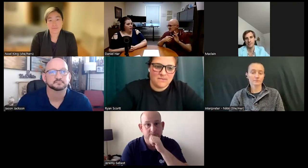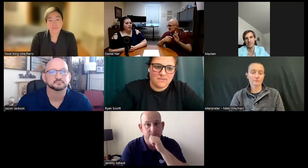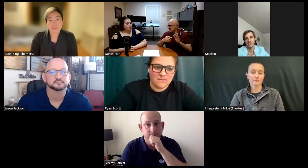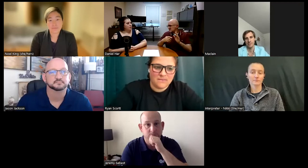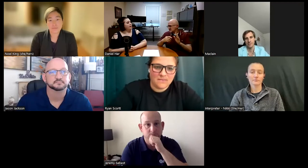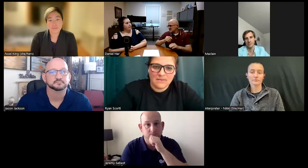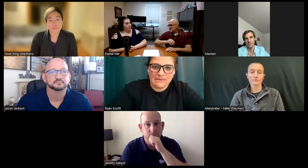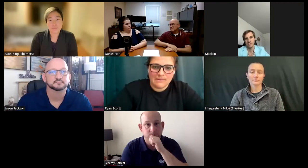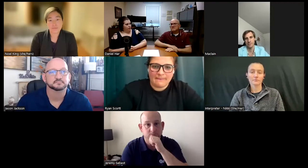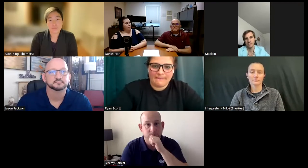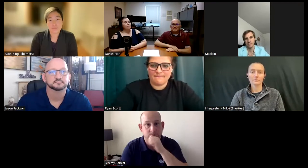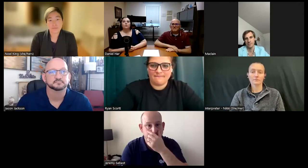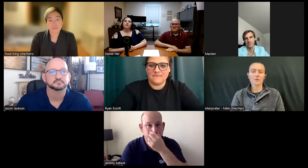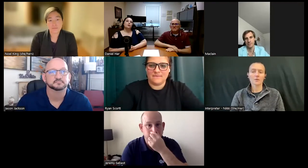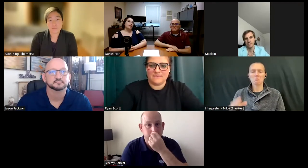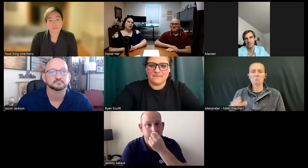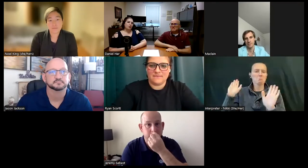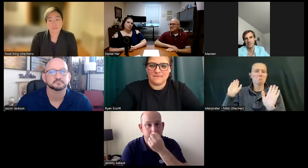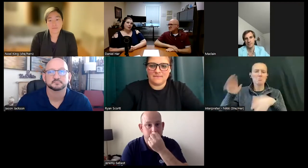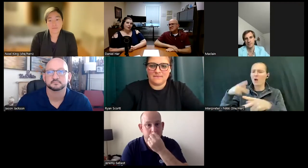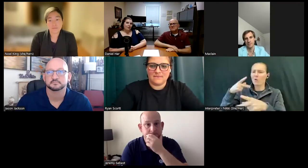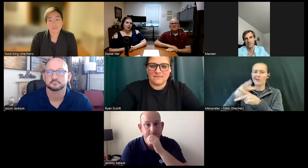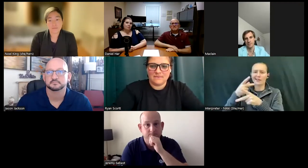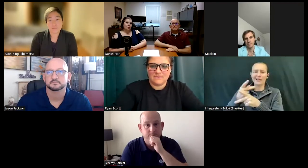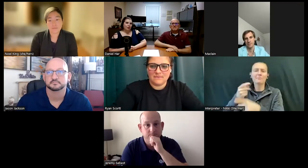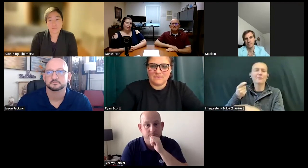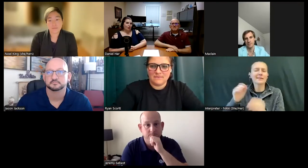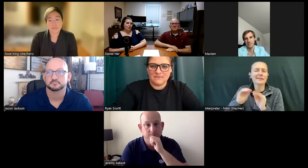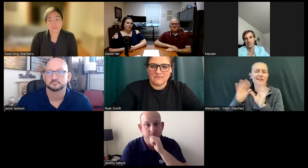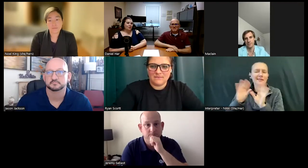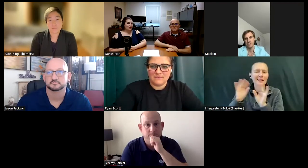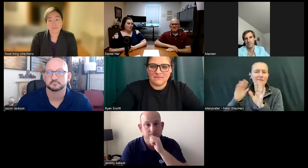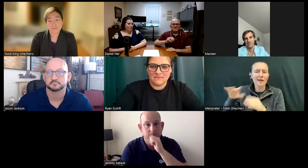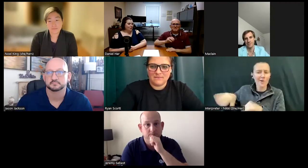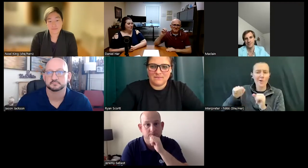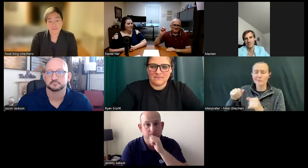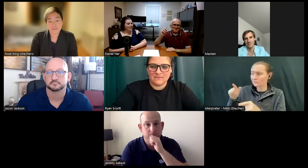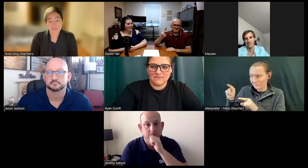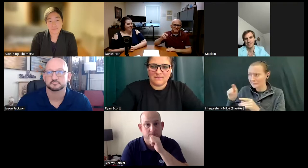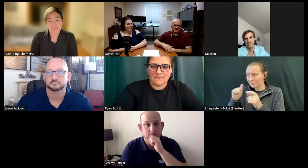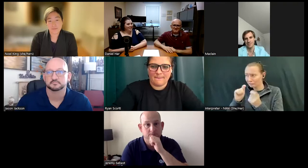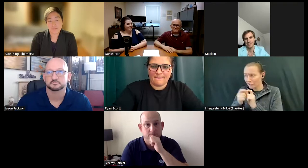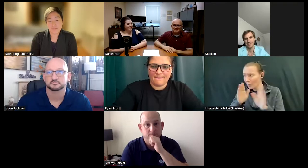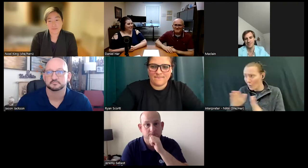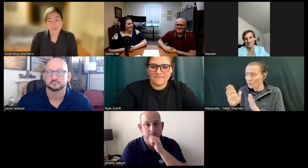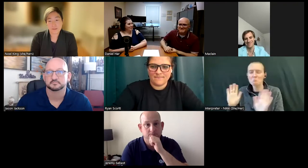We're going to keep it as is for now. Doing a little bit of clarifying between our hosts so...